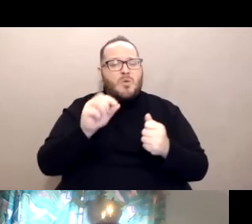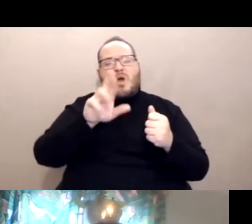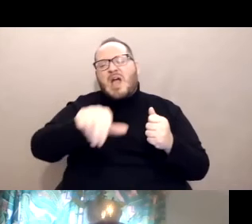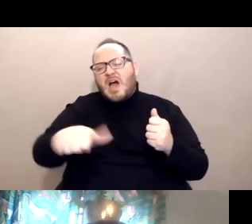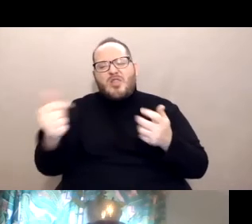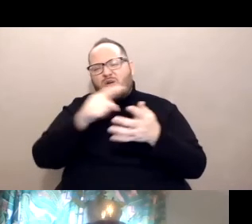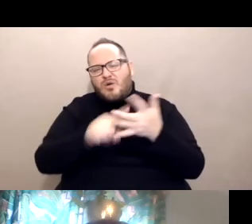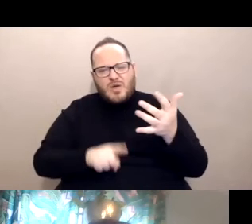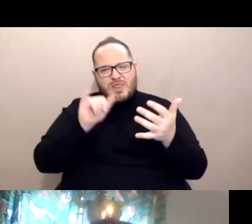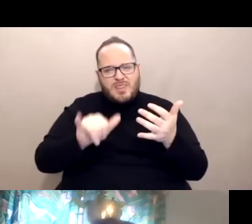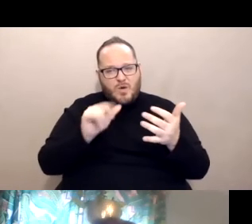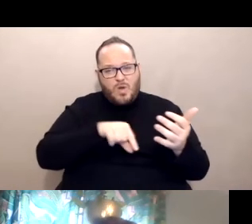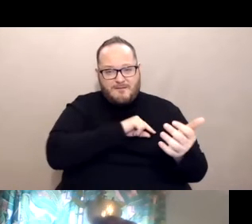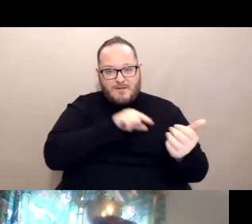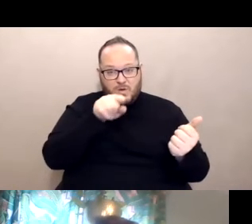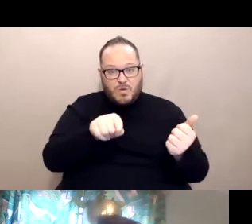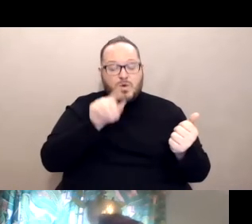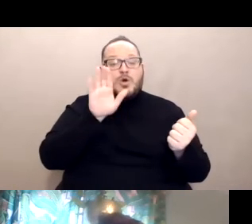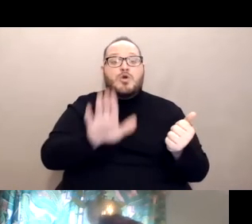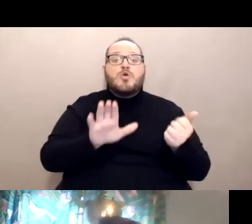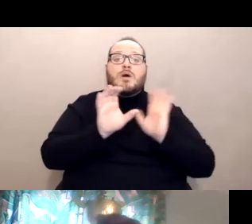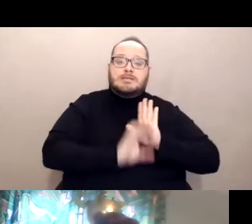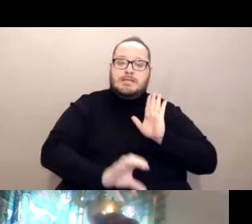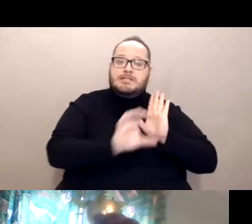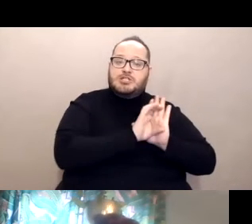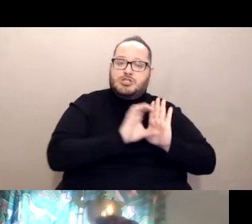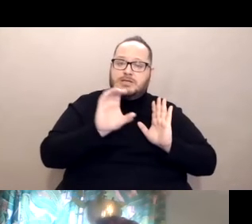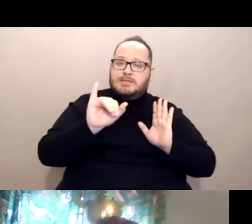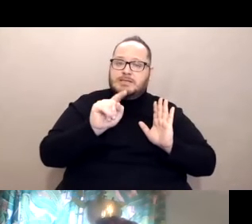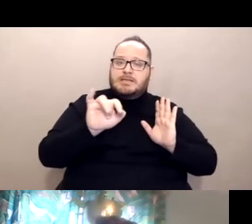your citizenship or documented citizenship status